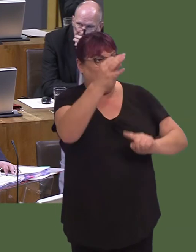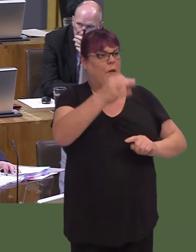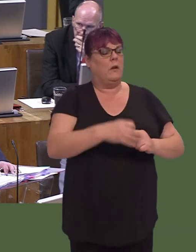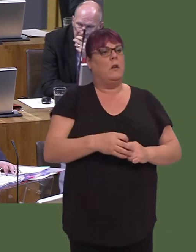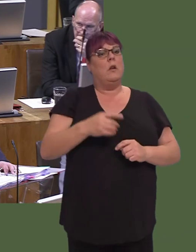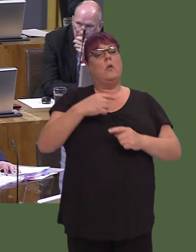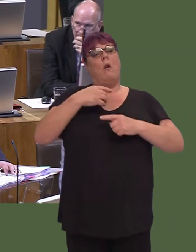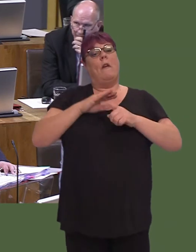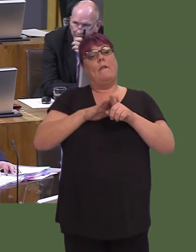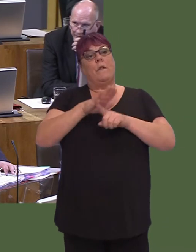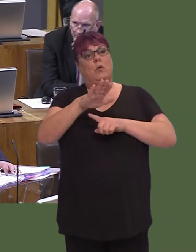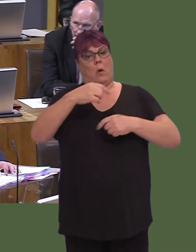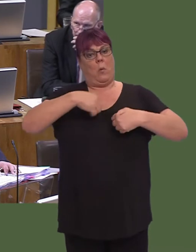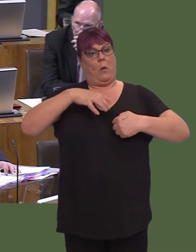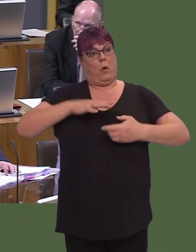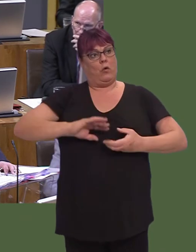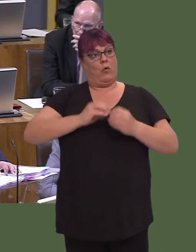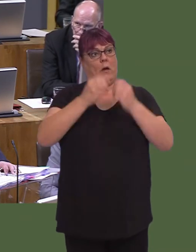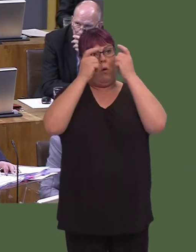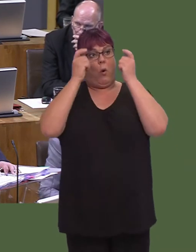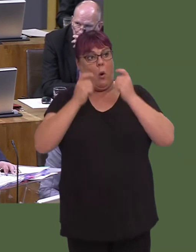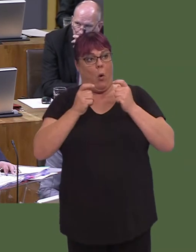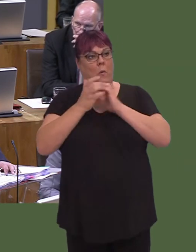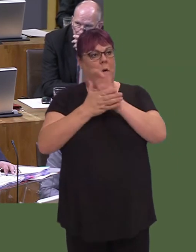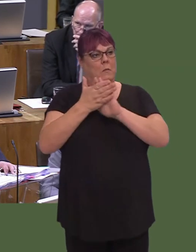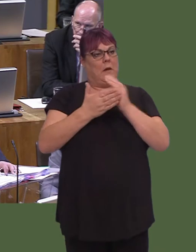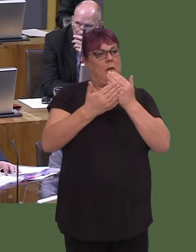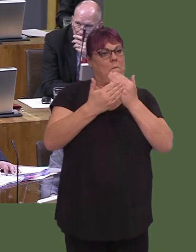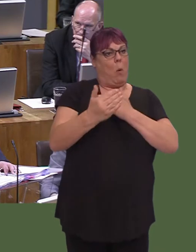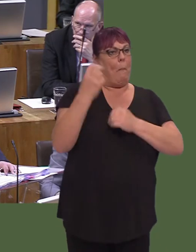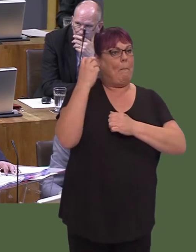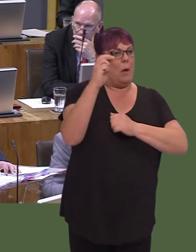to ensure greater consistency of supply in services, to ensure we don't see a situation